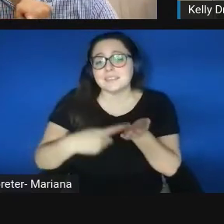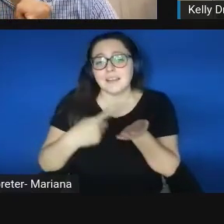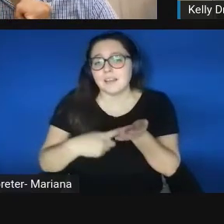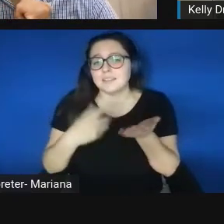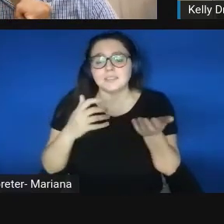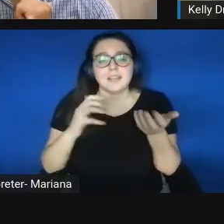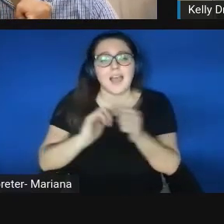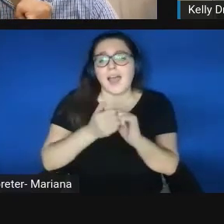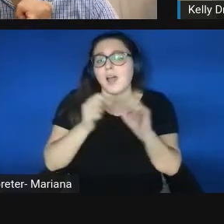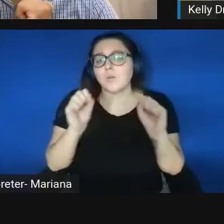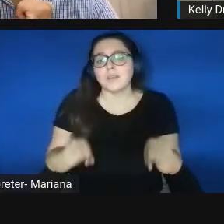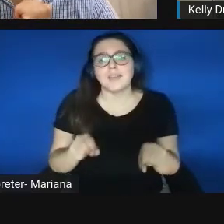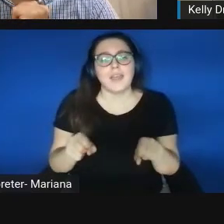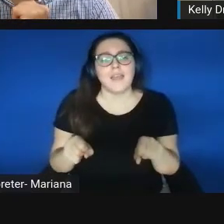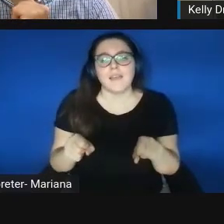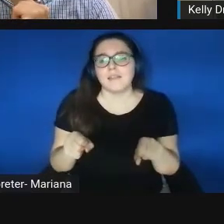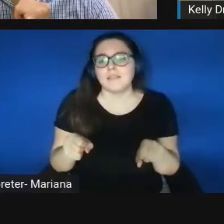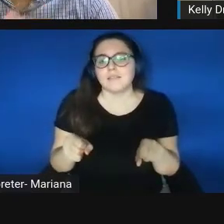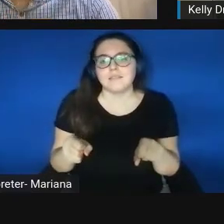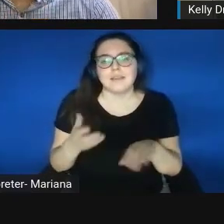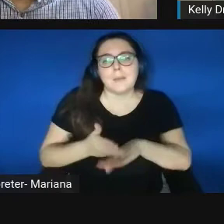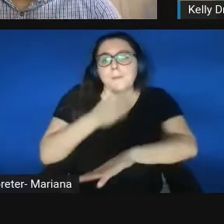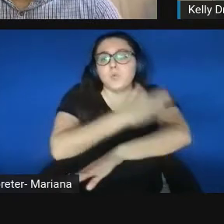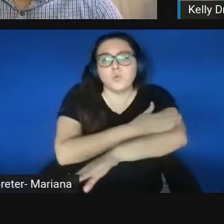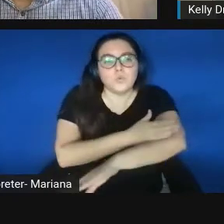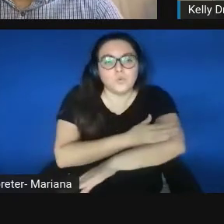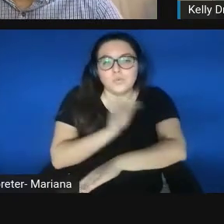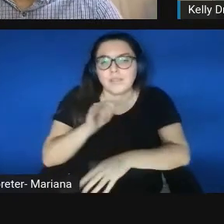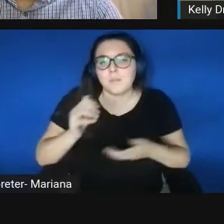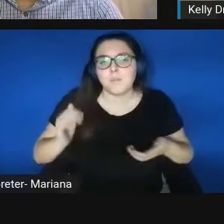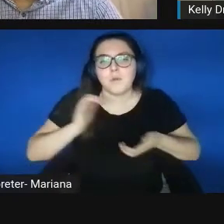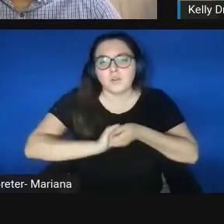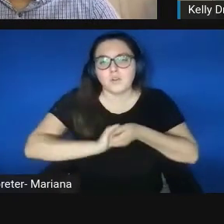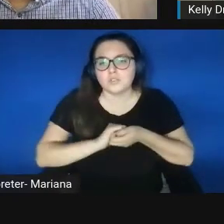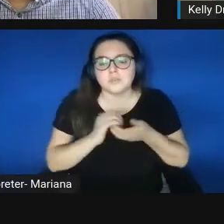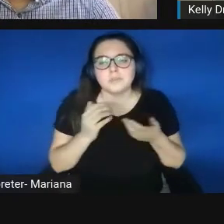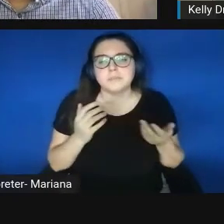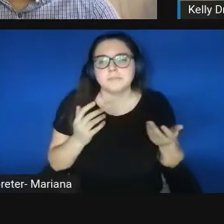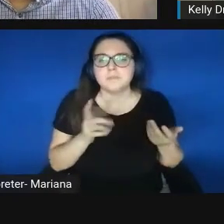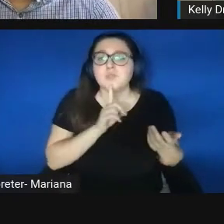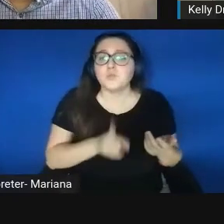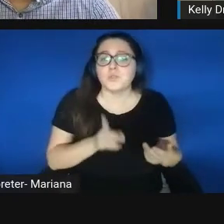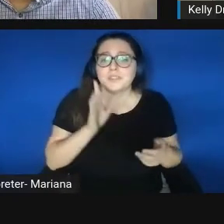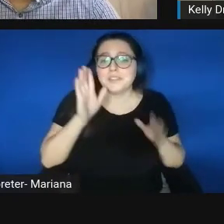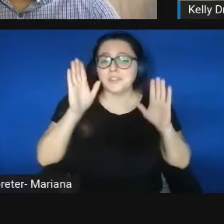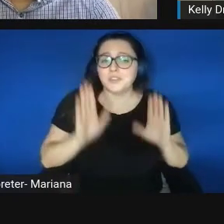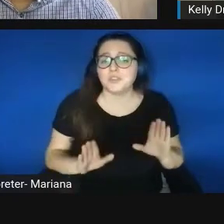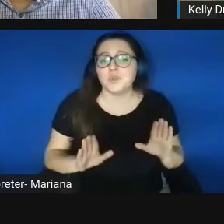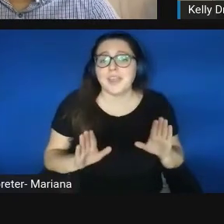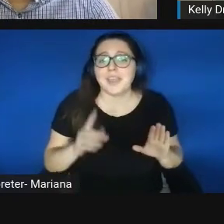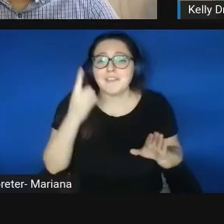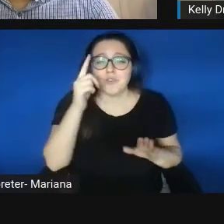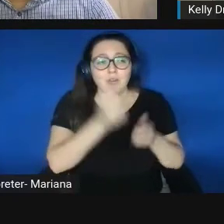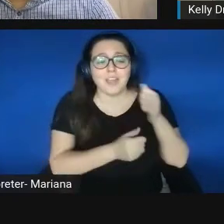that number and partnership, it also would be really great for everyone to hear some of the advantages,